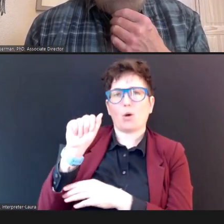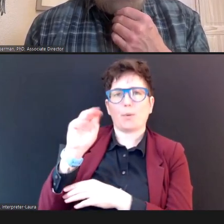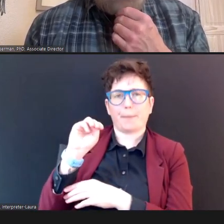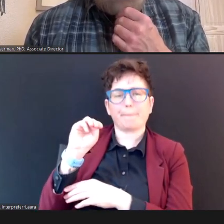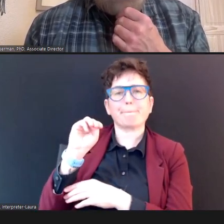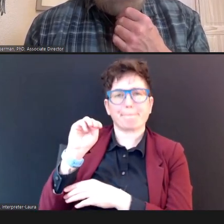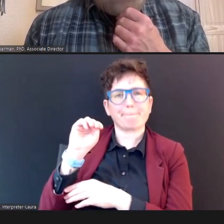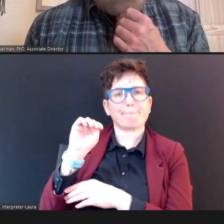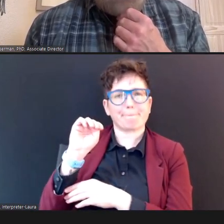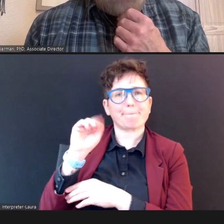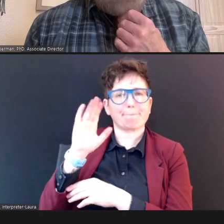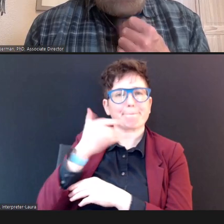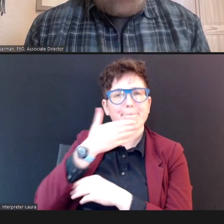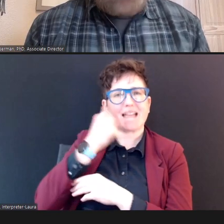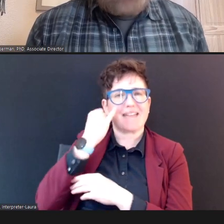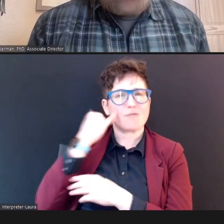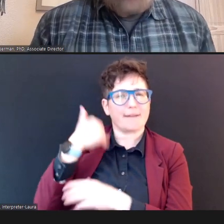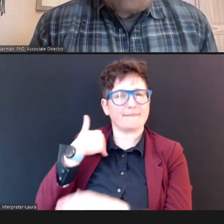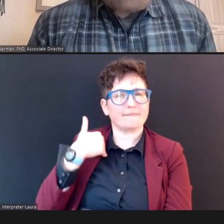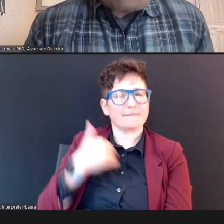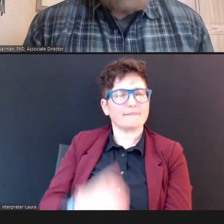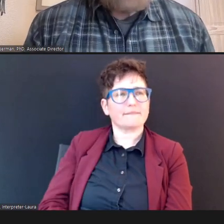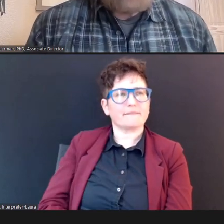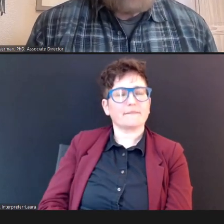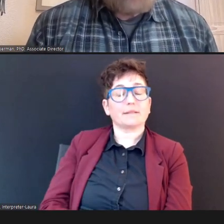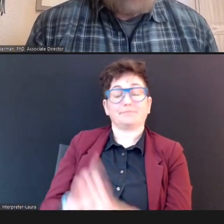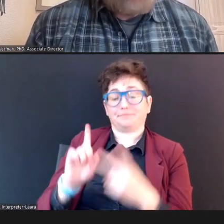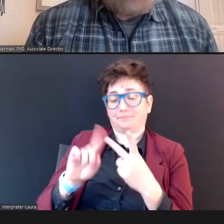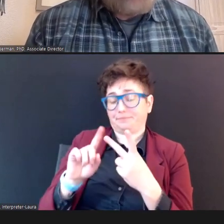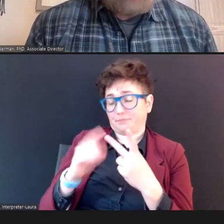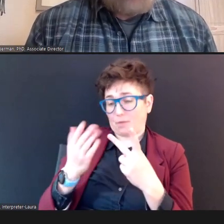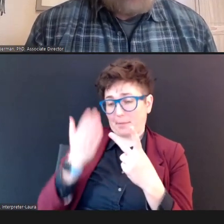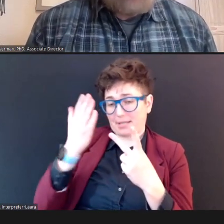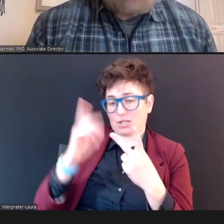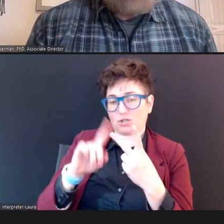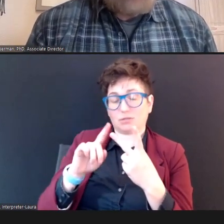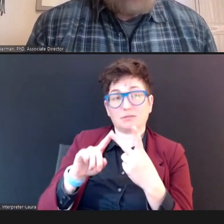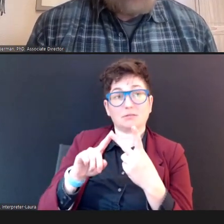The second, is, the largest-size probe tip, that will fit in the ear,